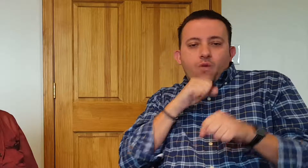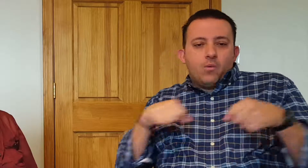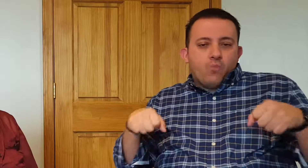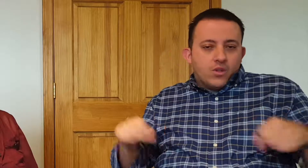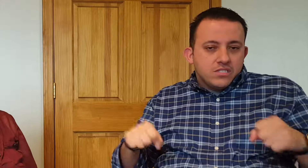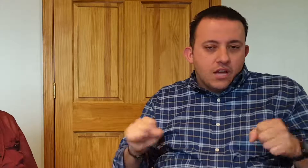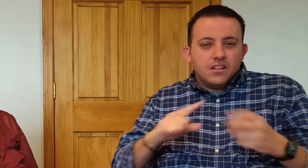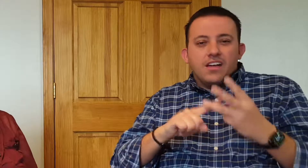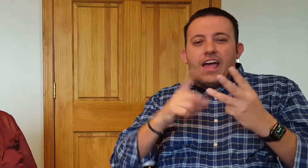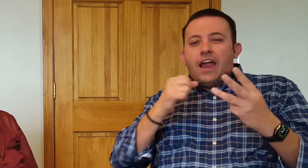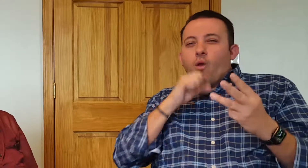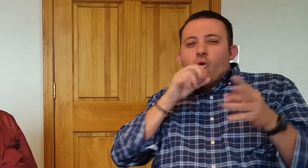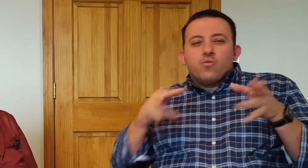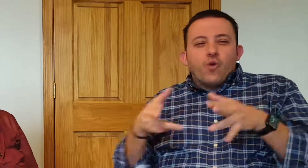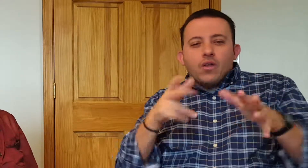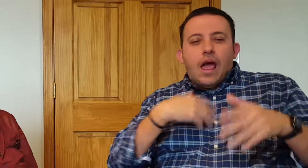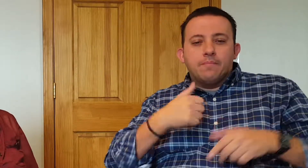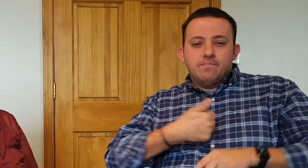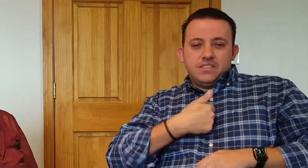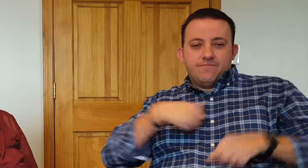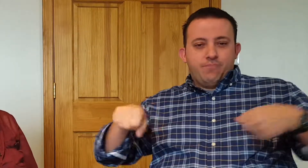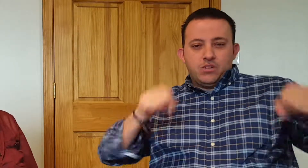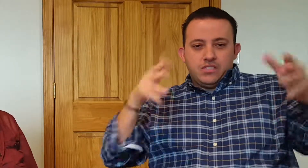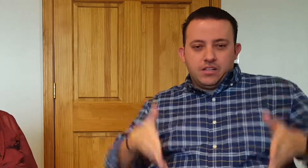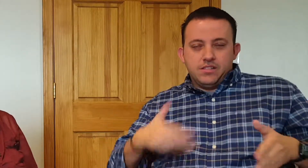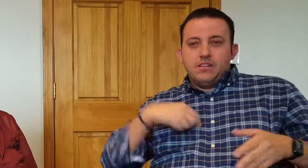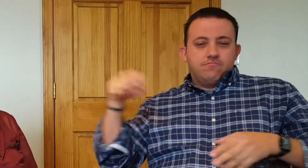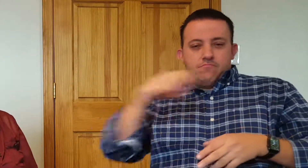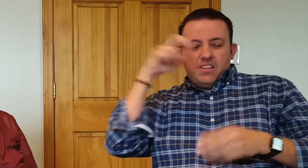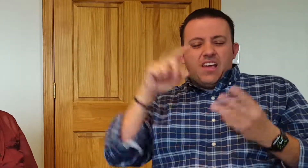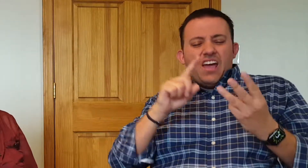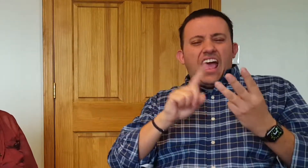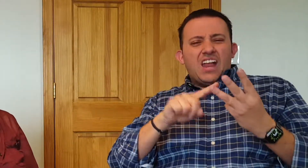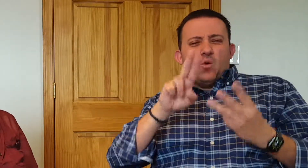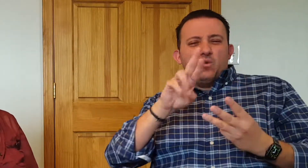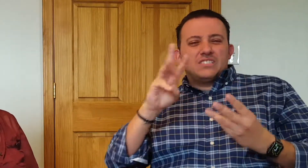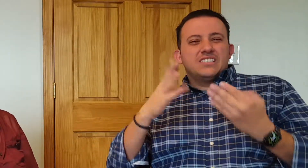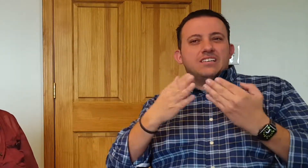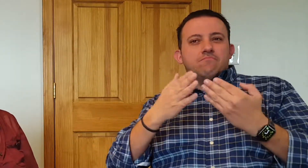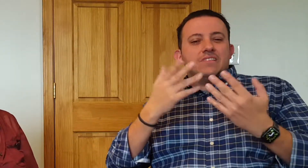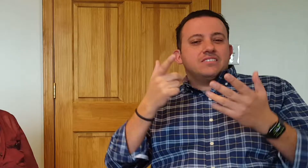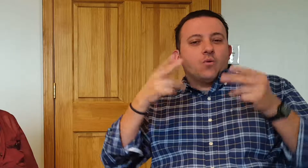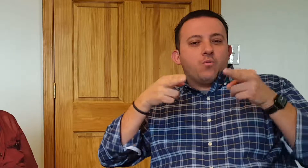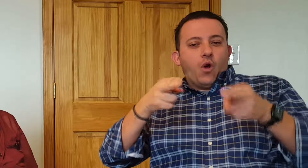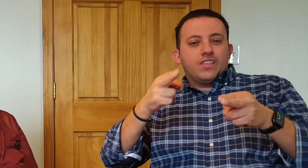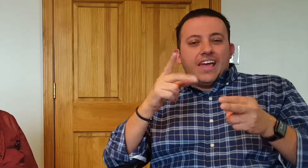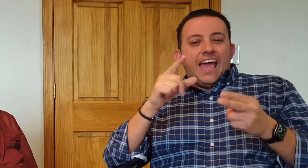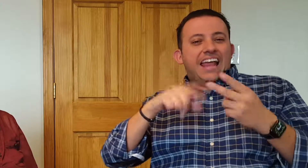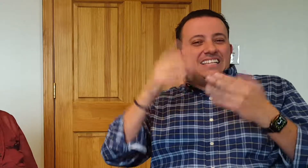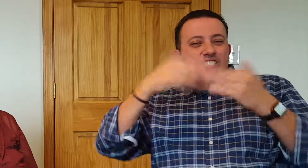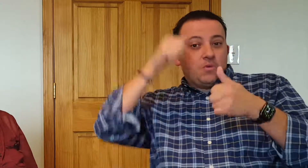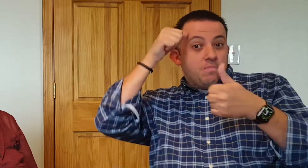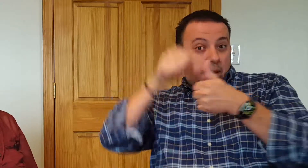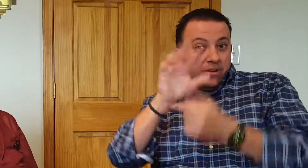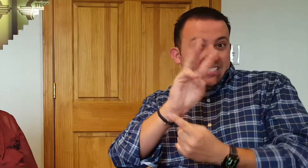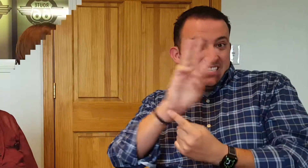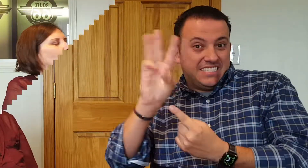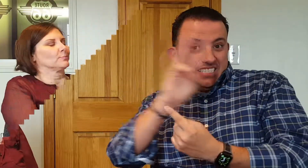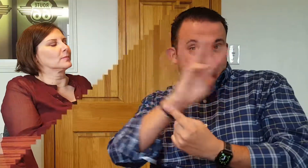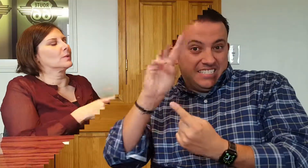I love riding my motorcycle along old roads, and Route 66 also is a really easy road to remember. really easy road to remember the number 6-6.